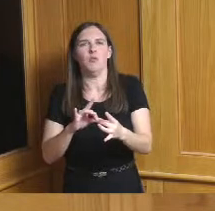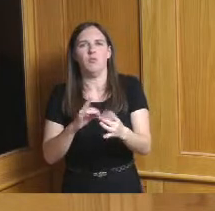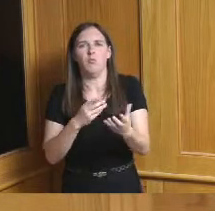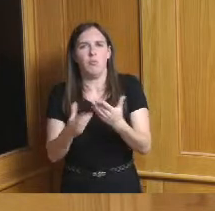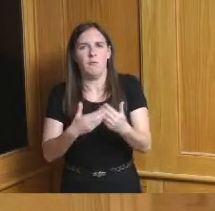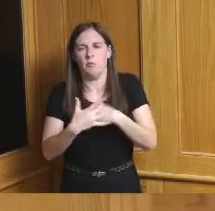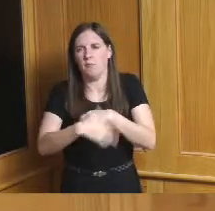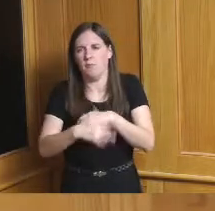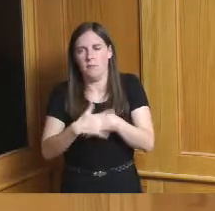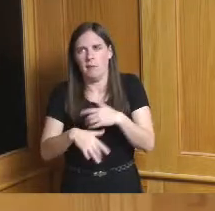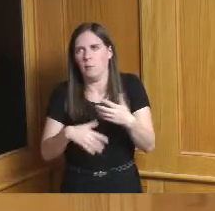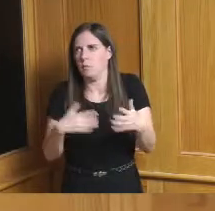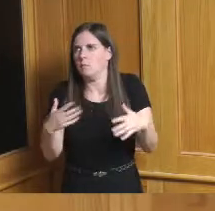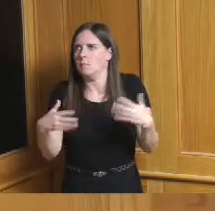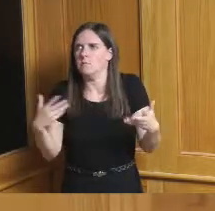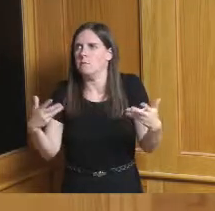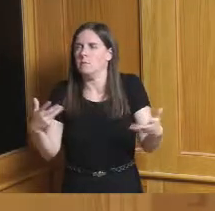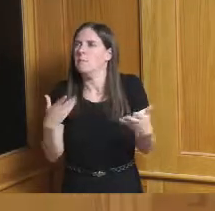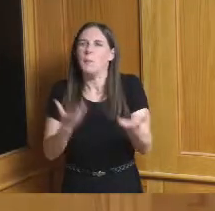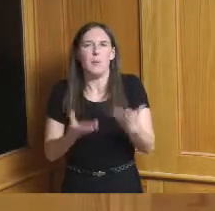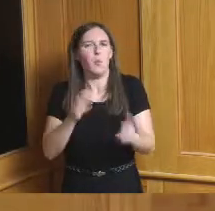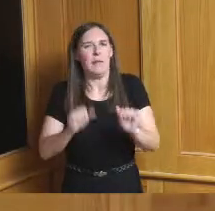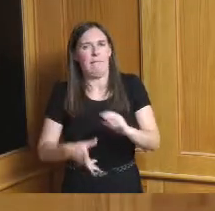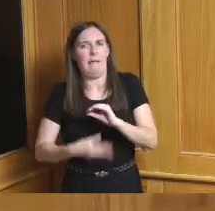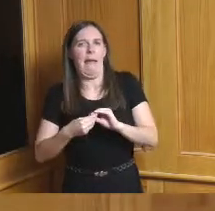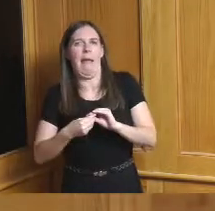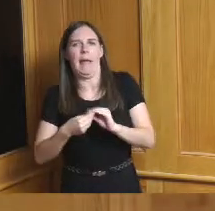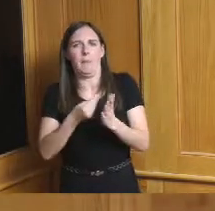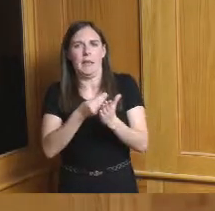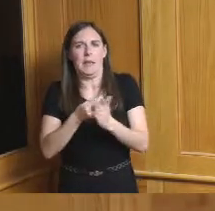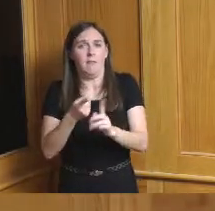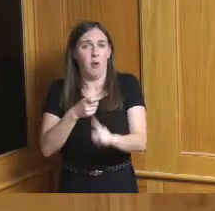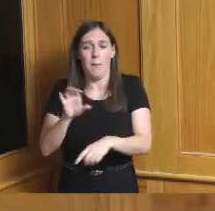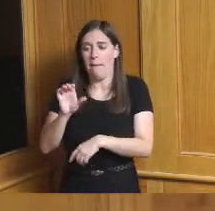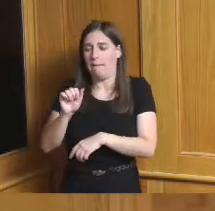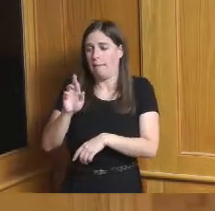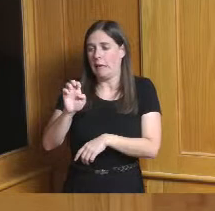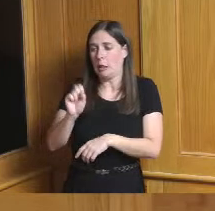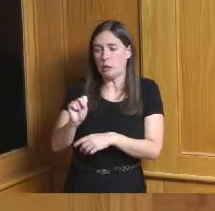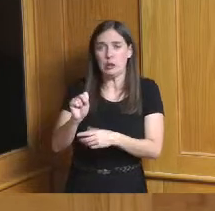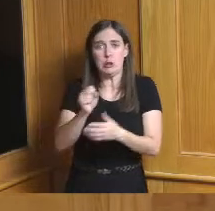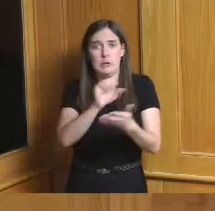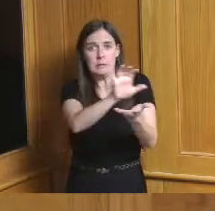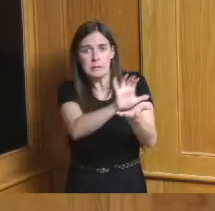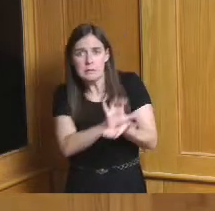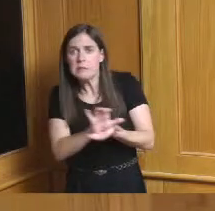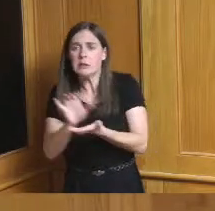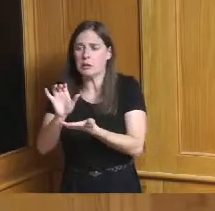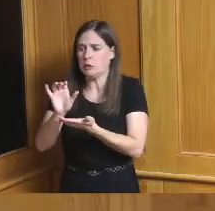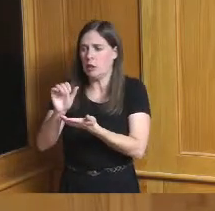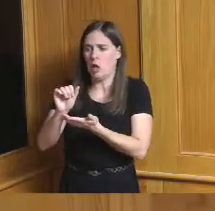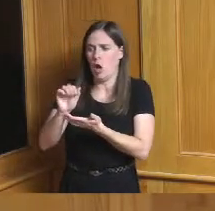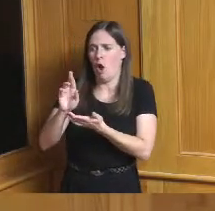there's some extra we could put in through cares or aura or whatever that is but we want to really